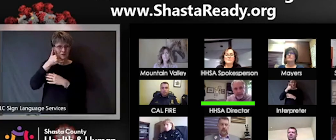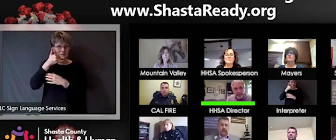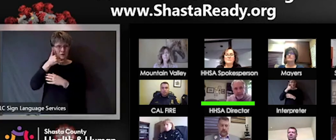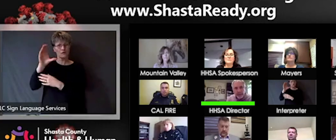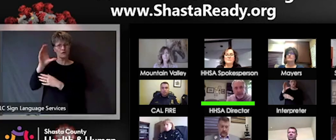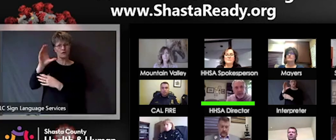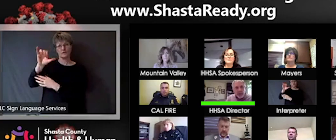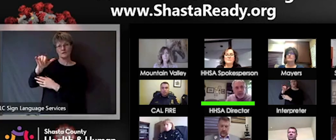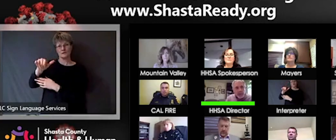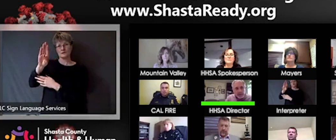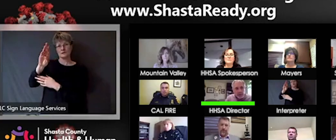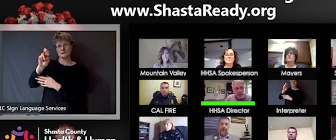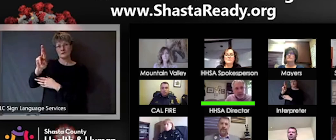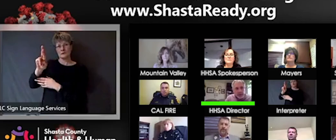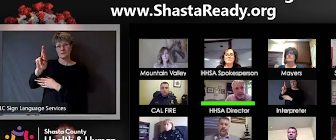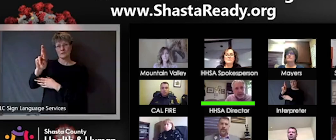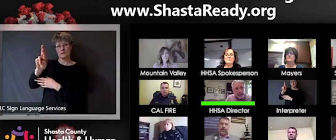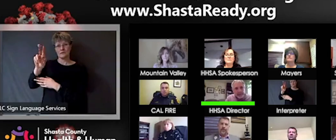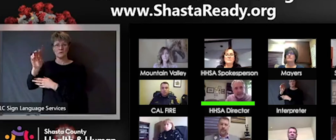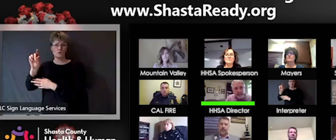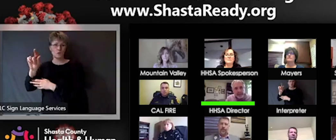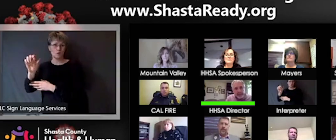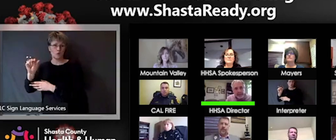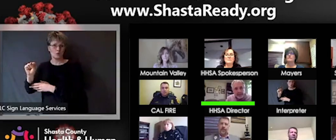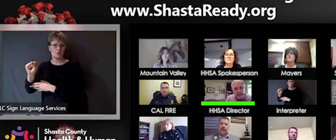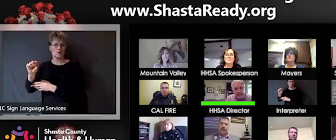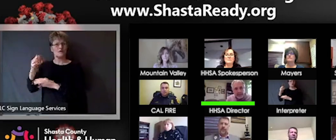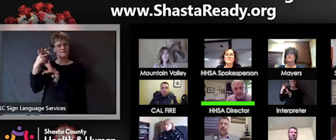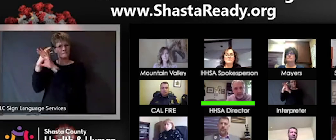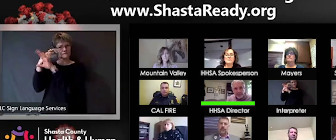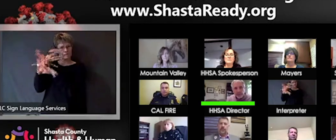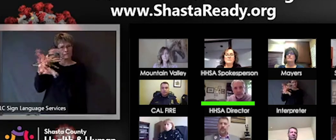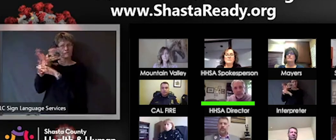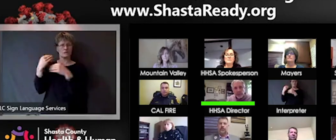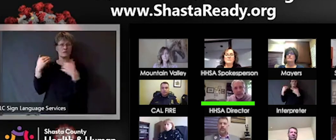conferencing. We have a tool called Family Team Meetings that we do